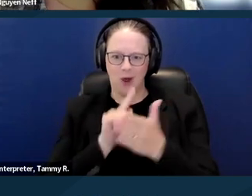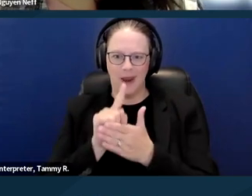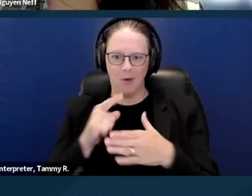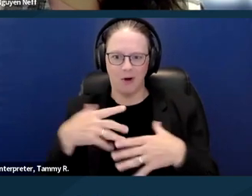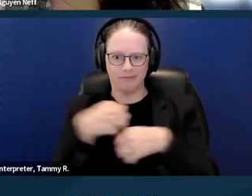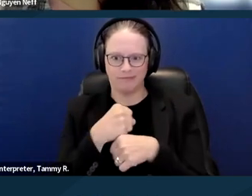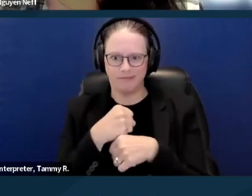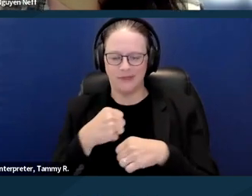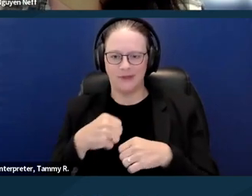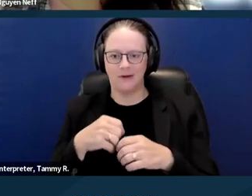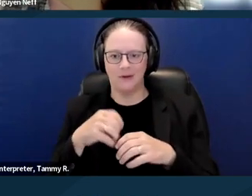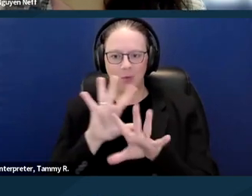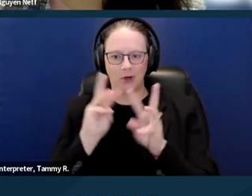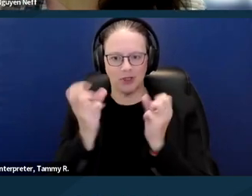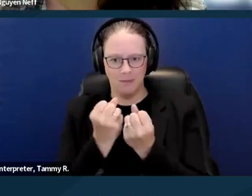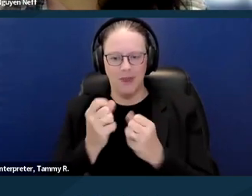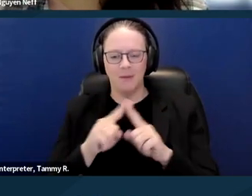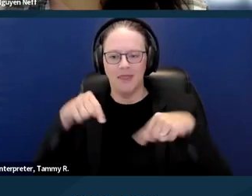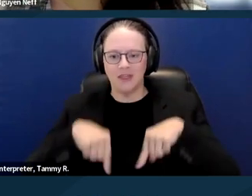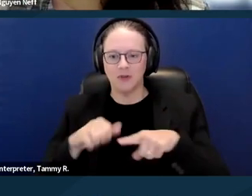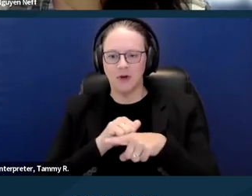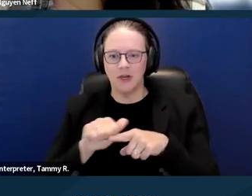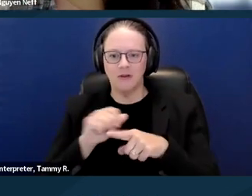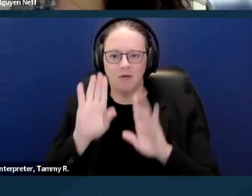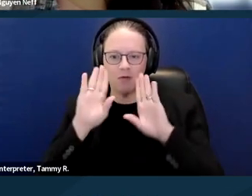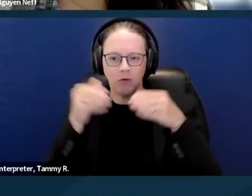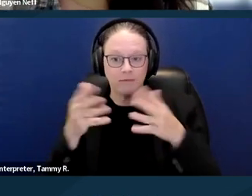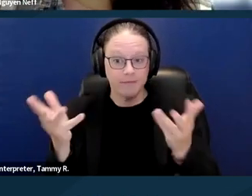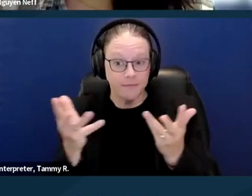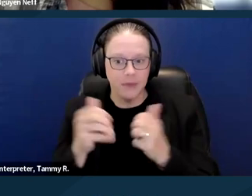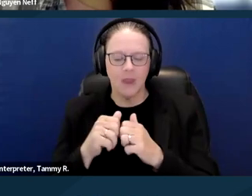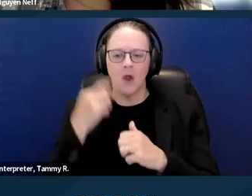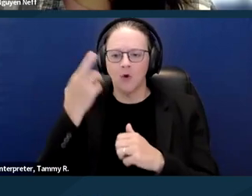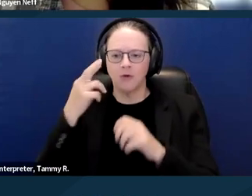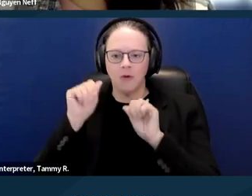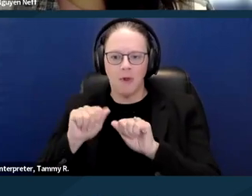this training's really focusing on reasonable accommodations and how that can be used to help a person